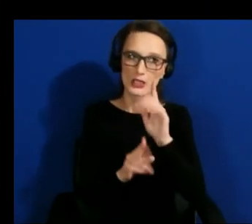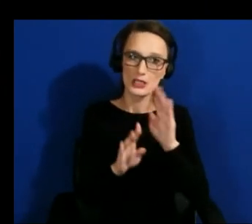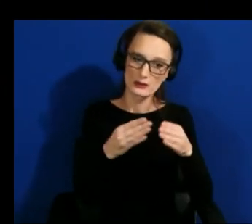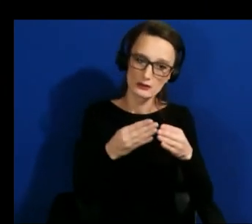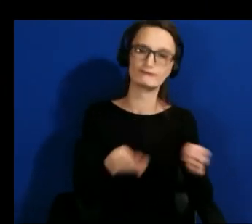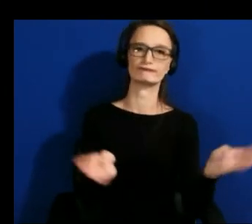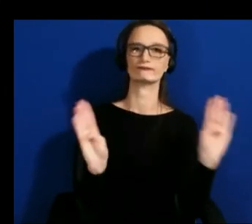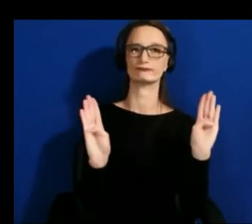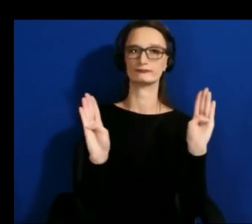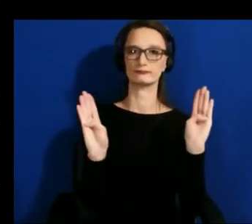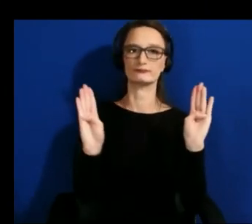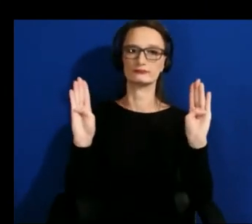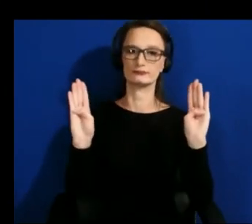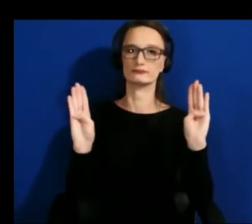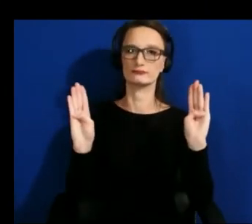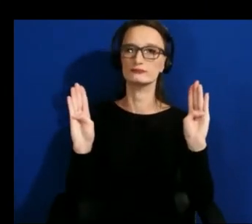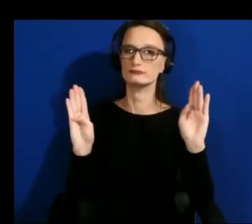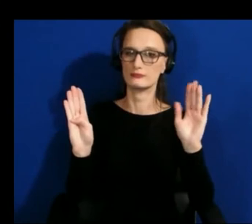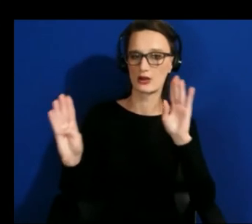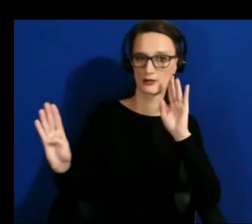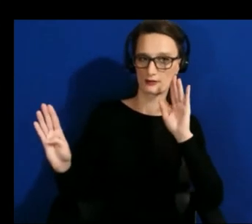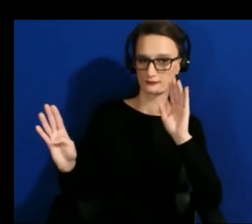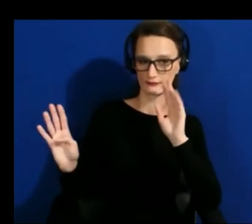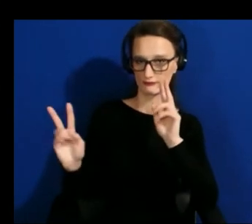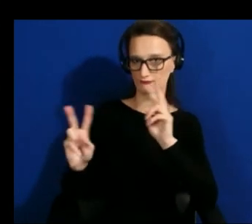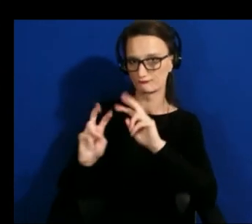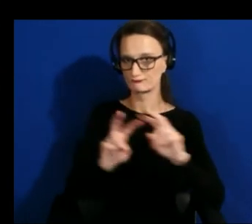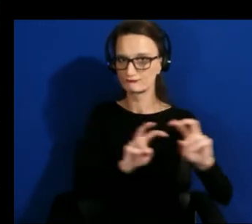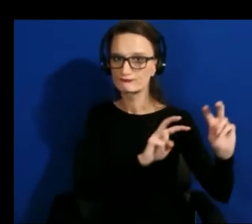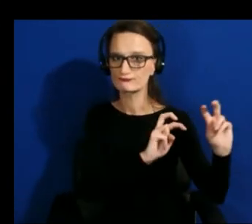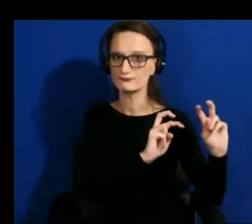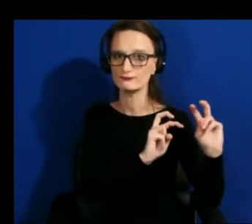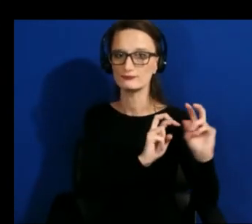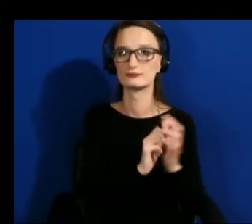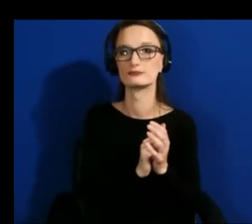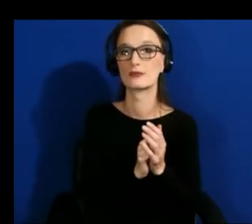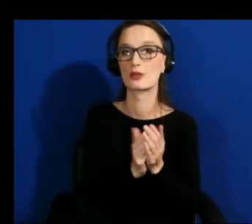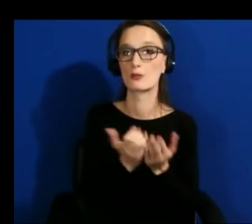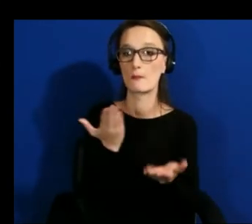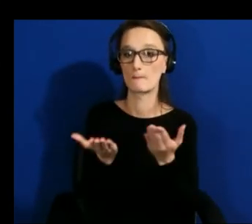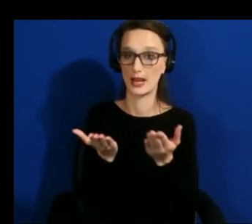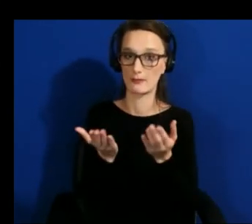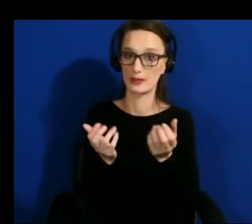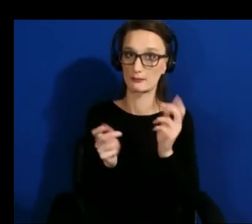but people with comorbidities could have even more valuable insights um that you hadn't considered